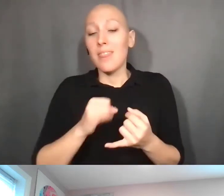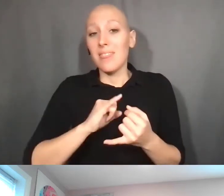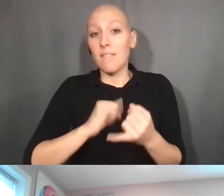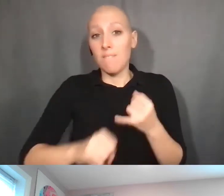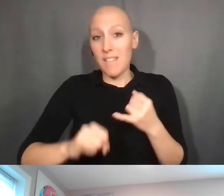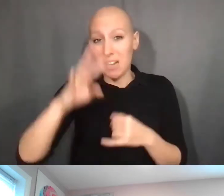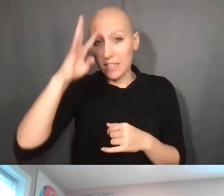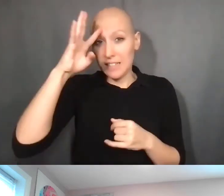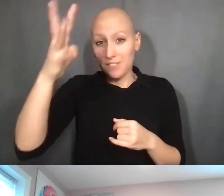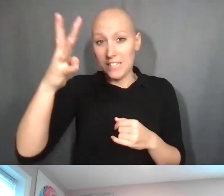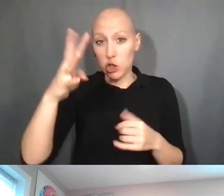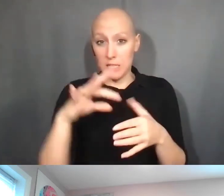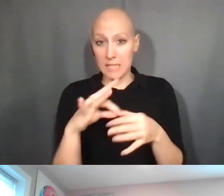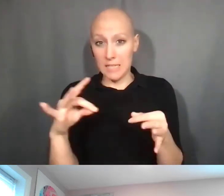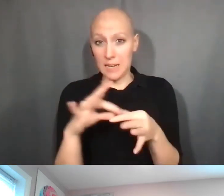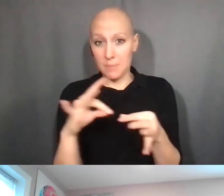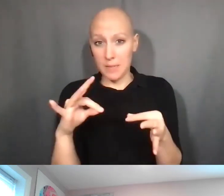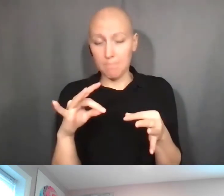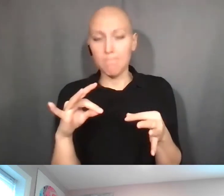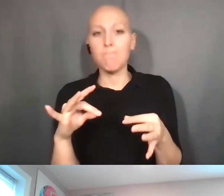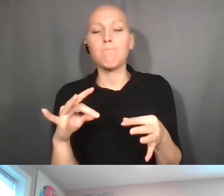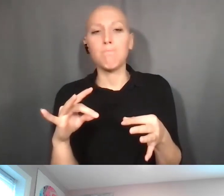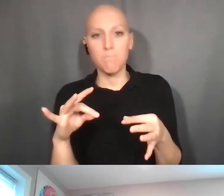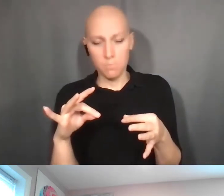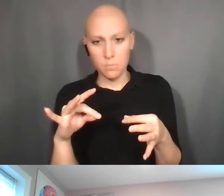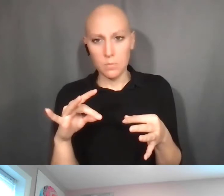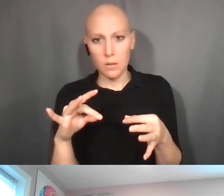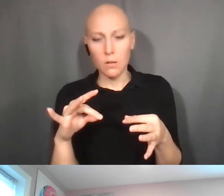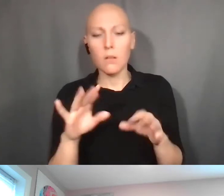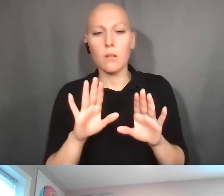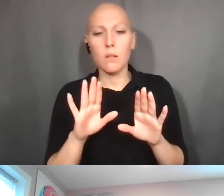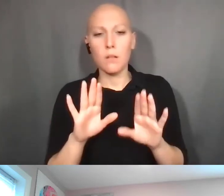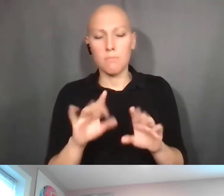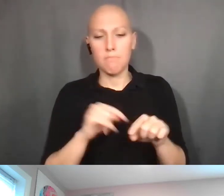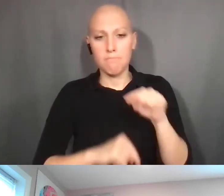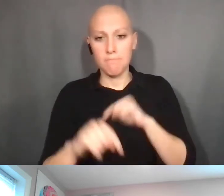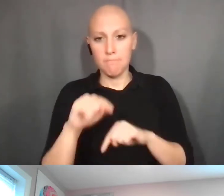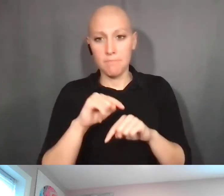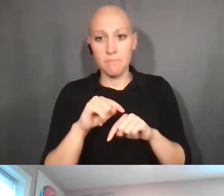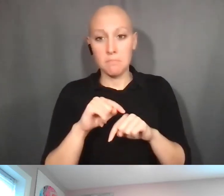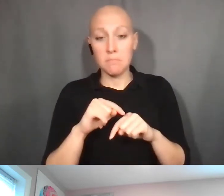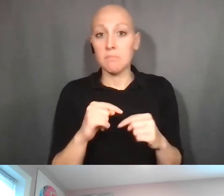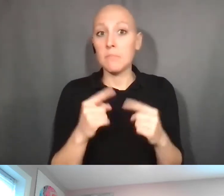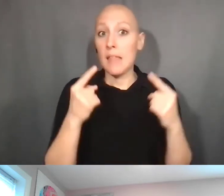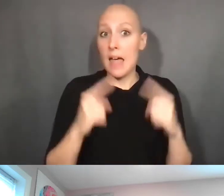You're formally at the end of a grant. Let me put it that way. So you're formally at the end of an award.